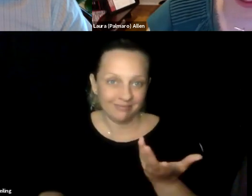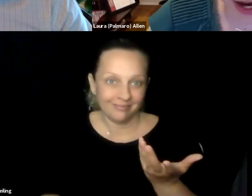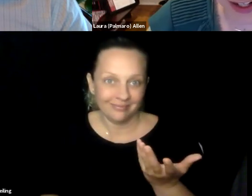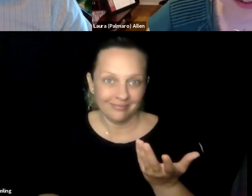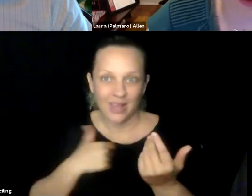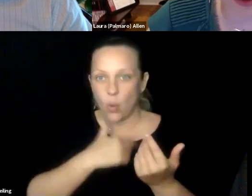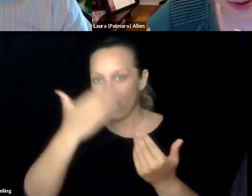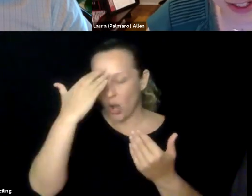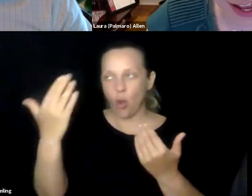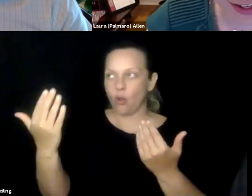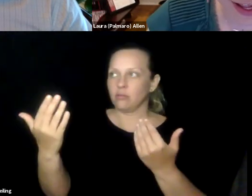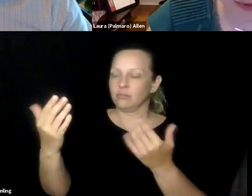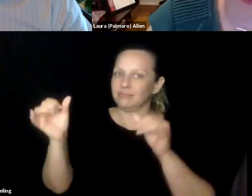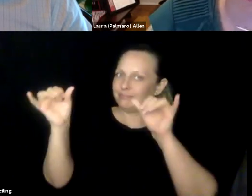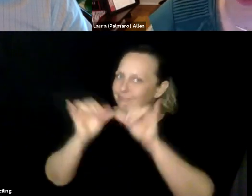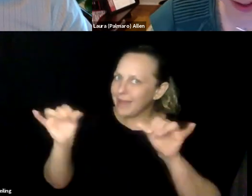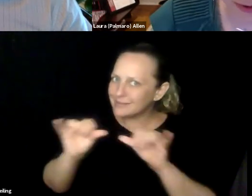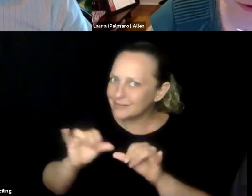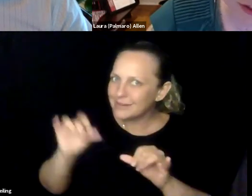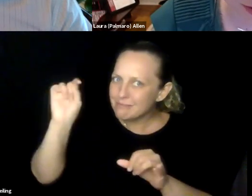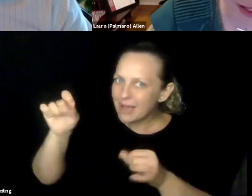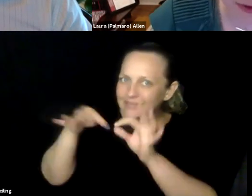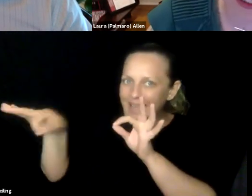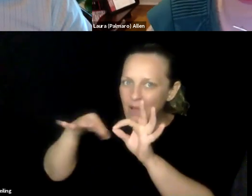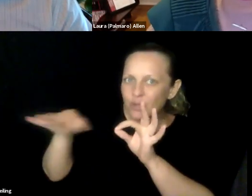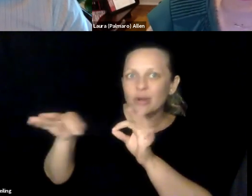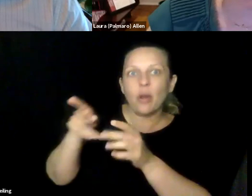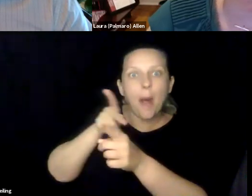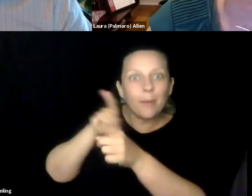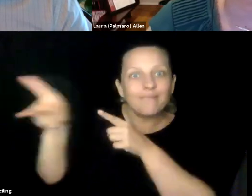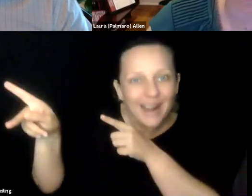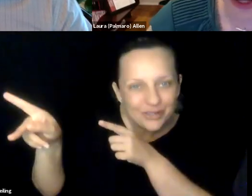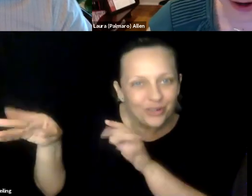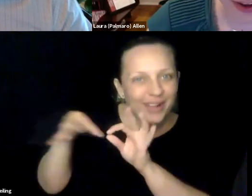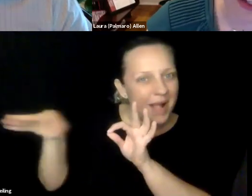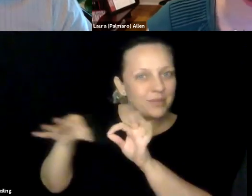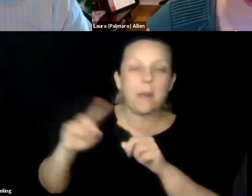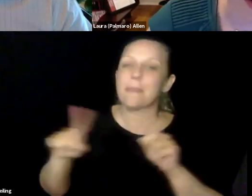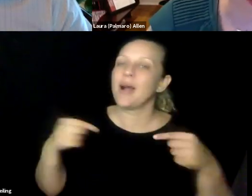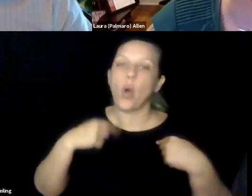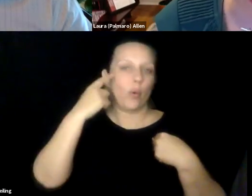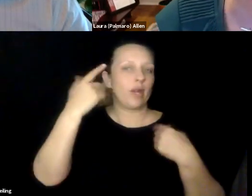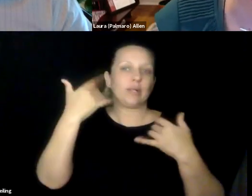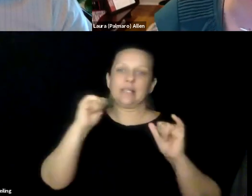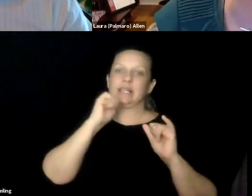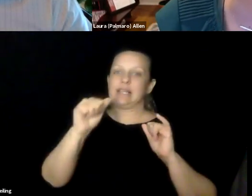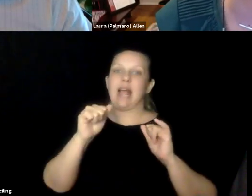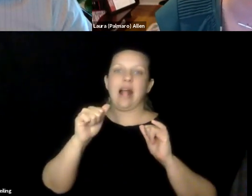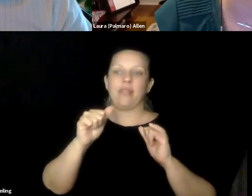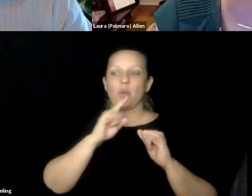getting sent videos frequently in university courses that weren't captioned. And we know the best practice is always add caption,